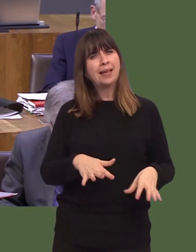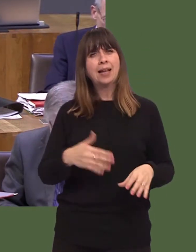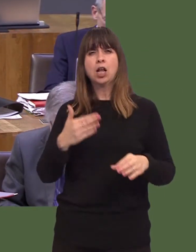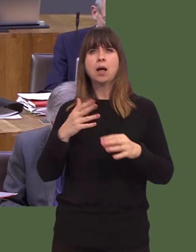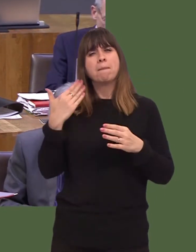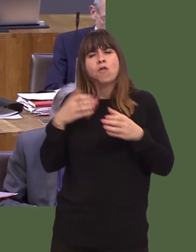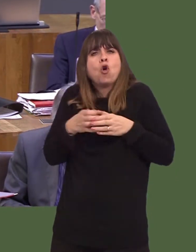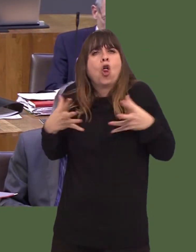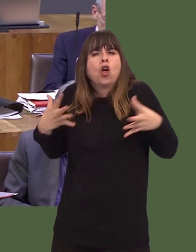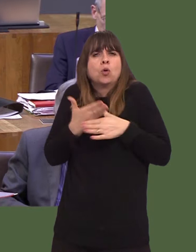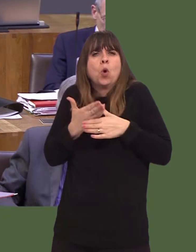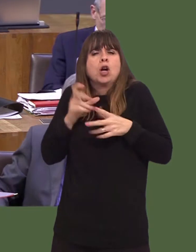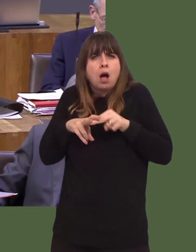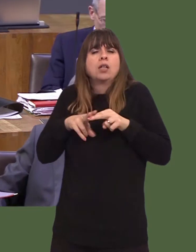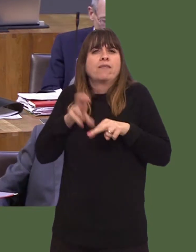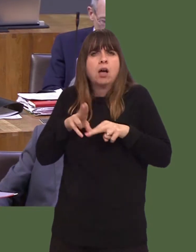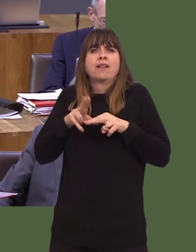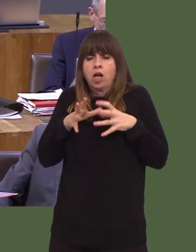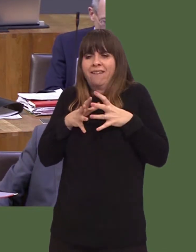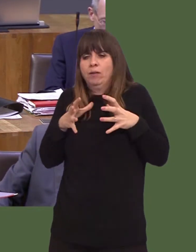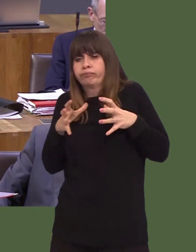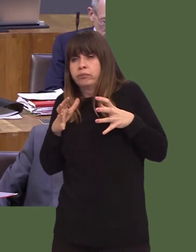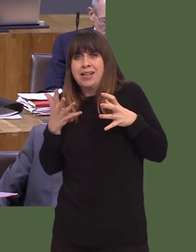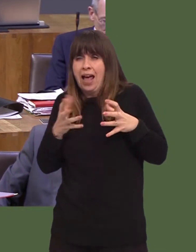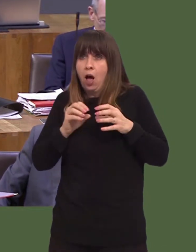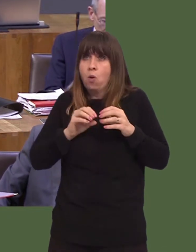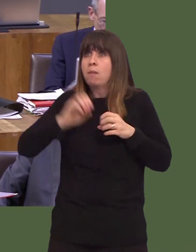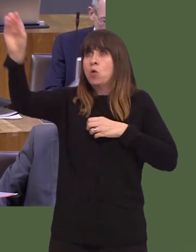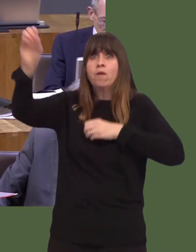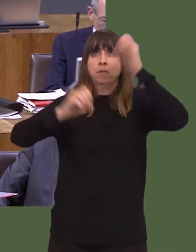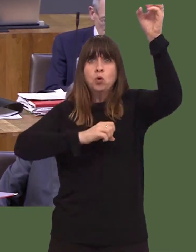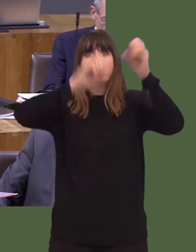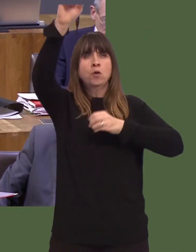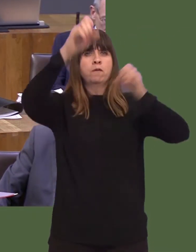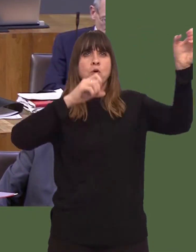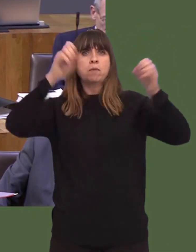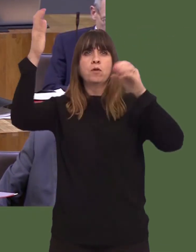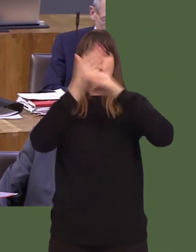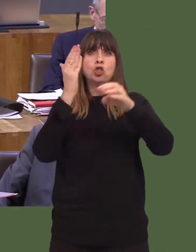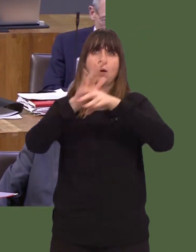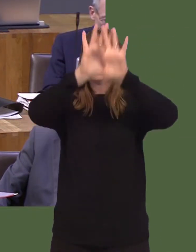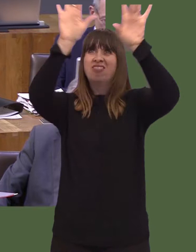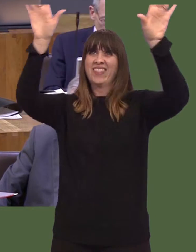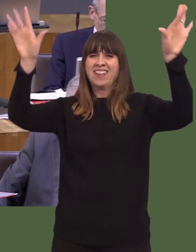Cardiff than ever under the Welsh Office, with jobs across the whole of Wales.